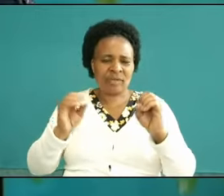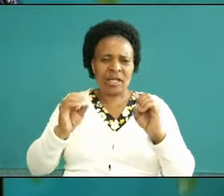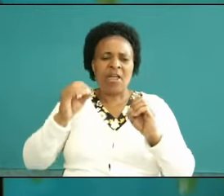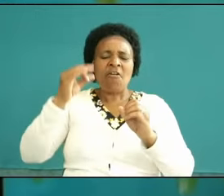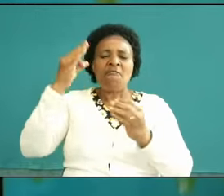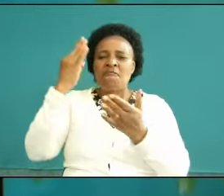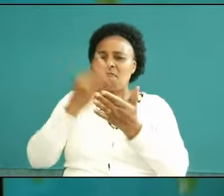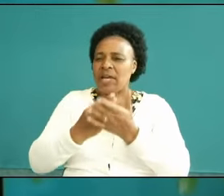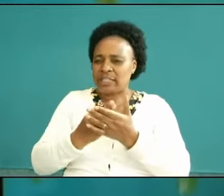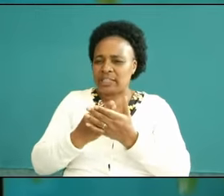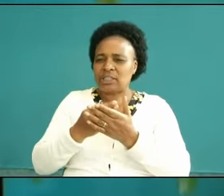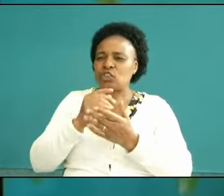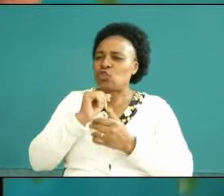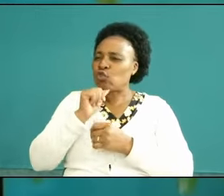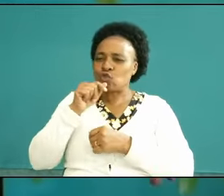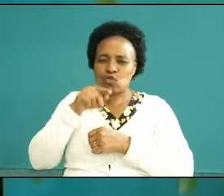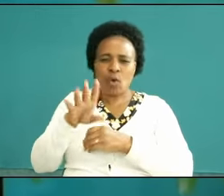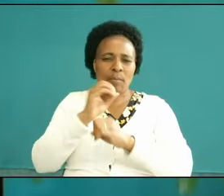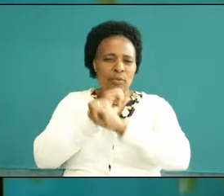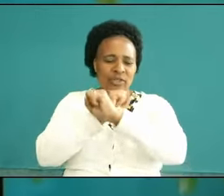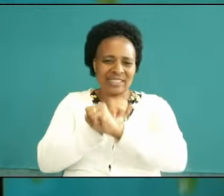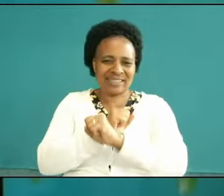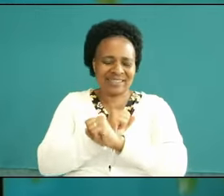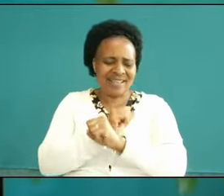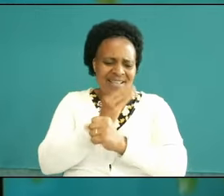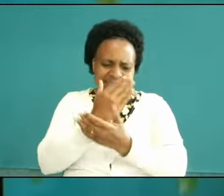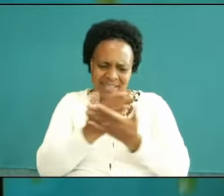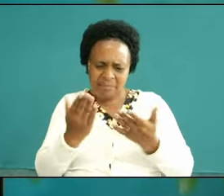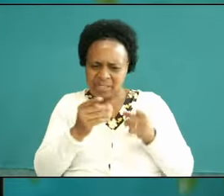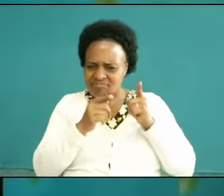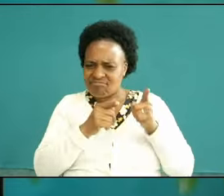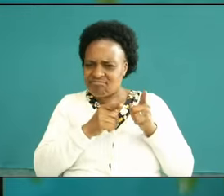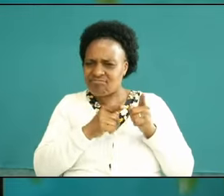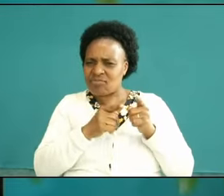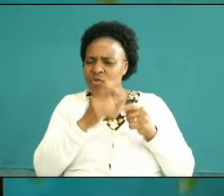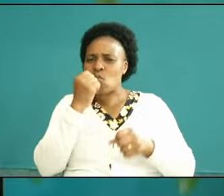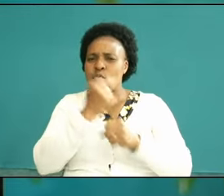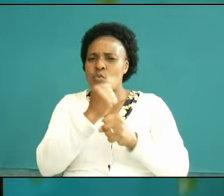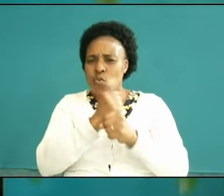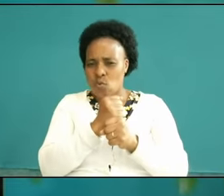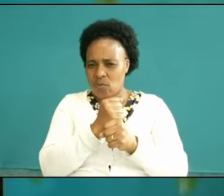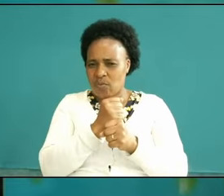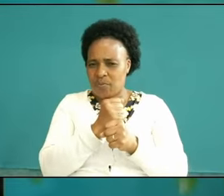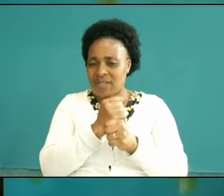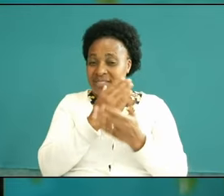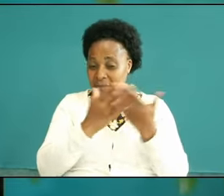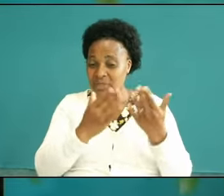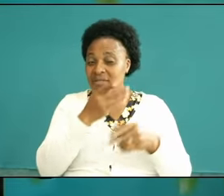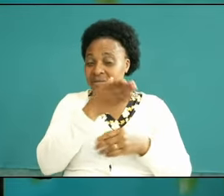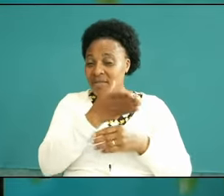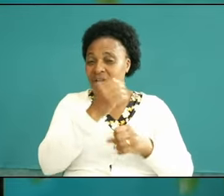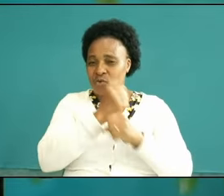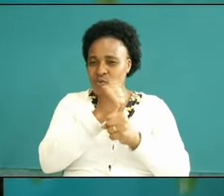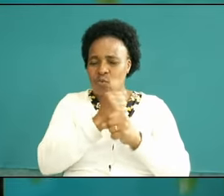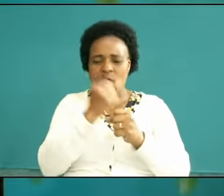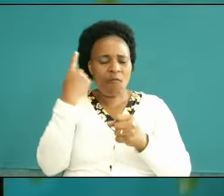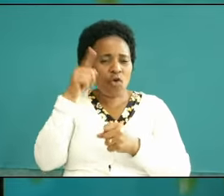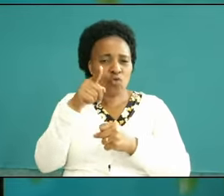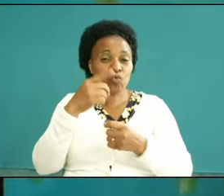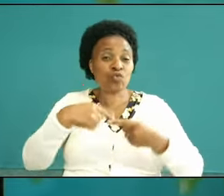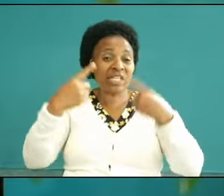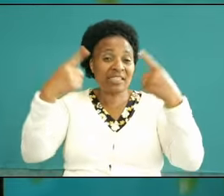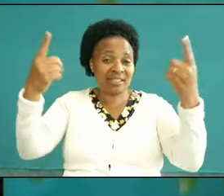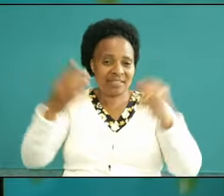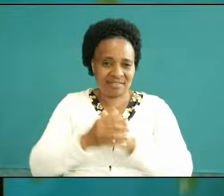your protection there is something that you need to do so that you can succeed and be Victorious